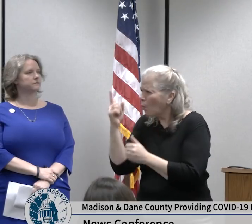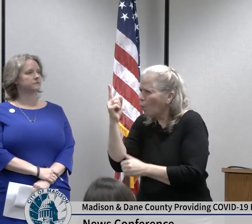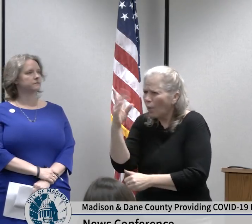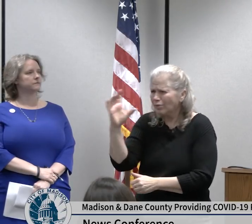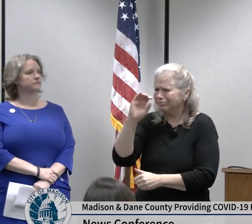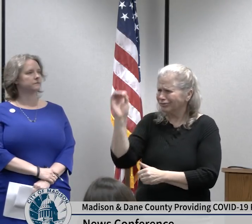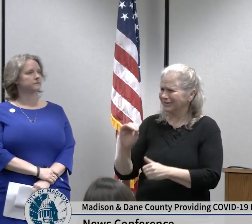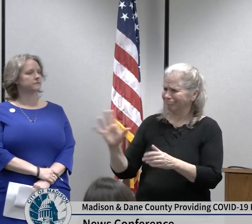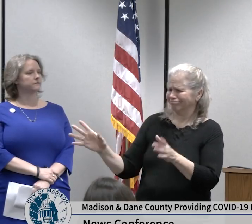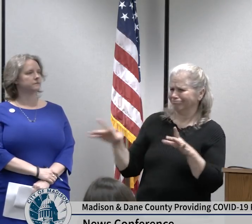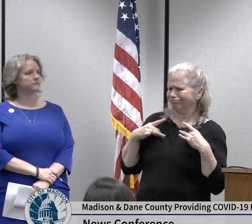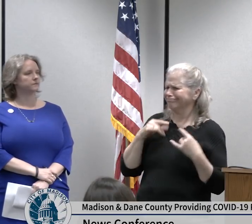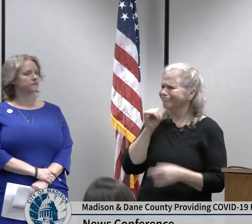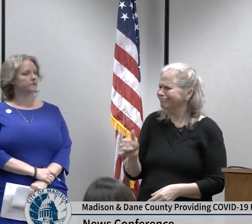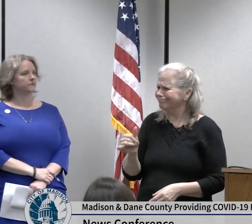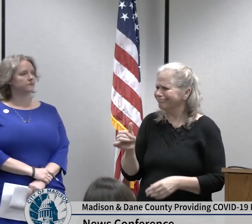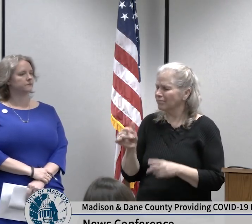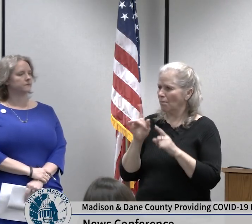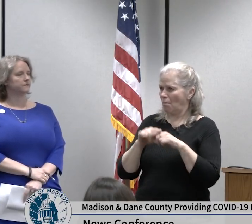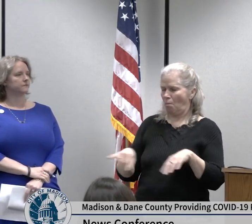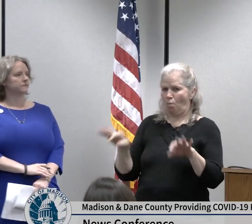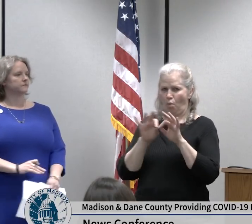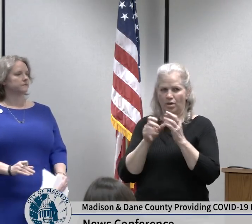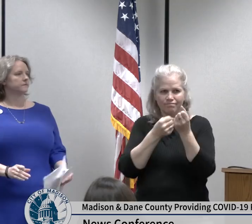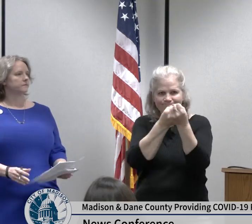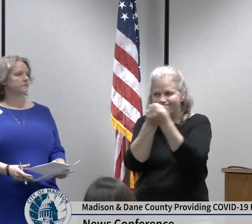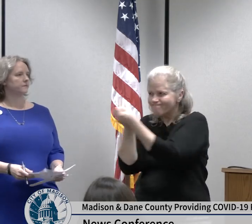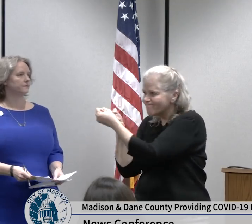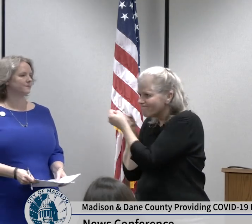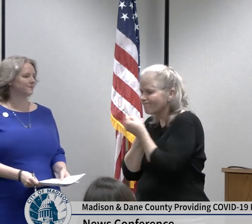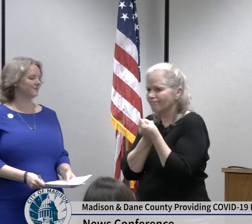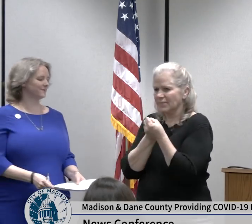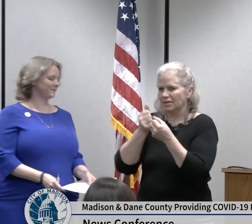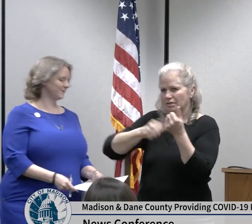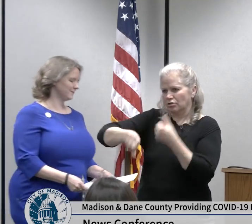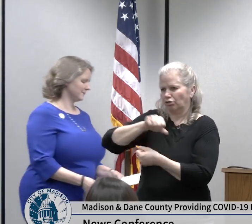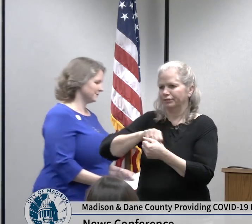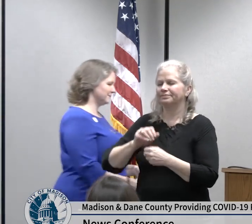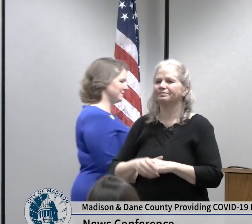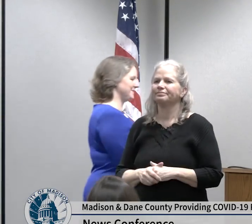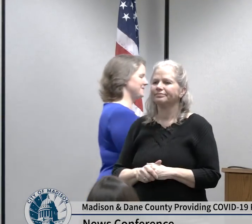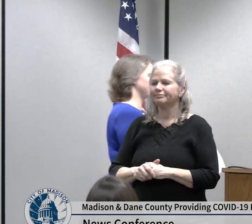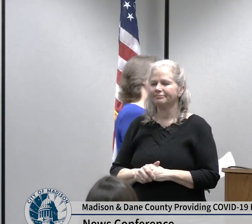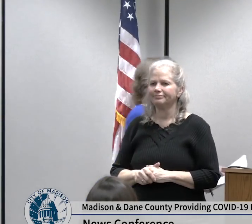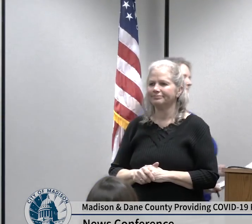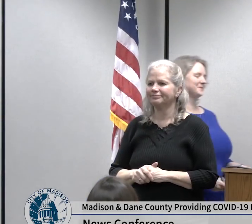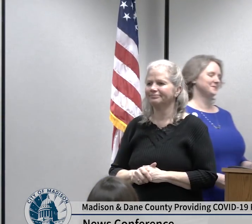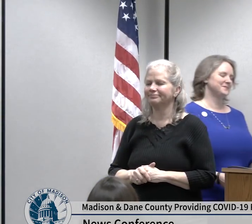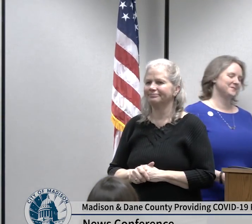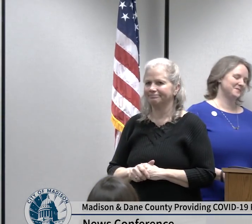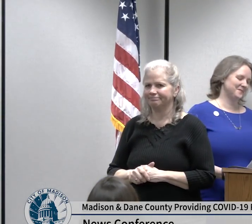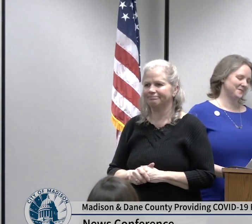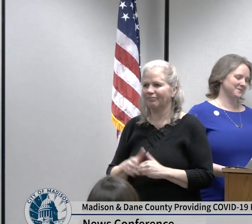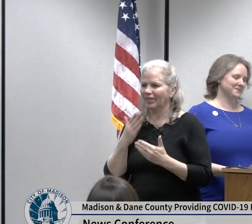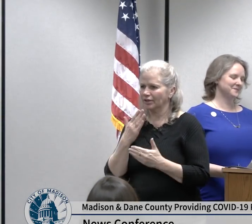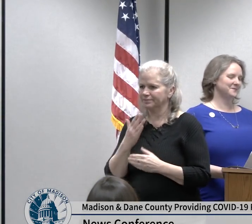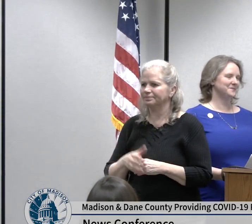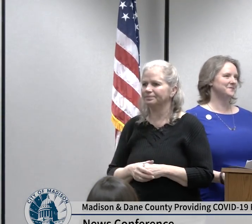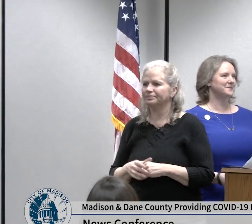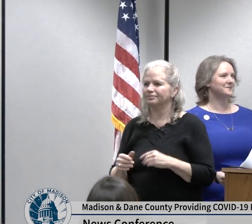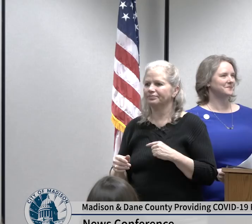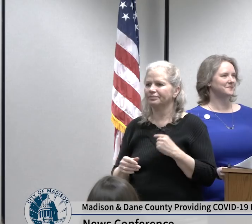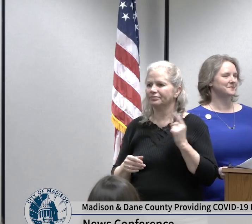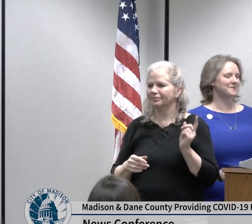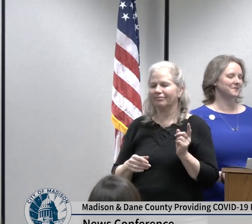thank you Oh minor point I forgot to introduce the mayor's thing to speak